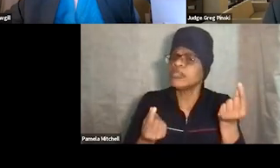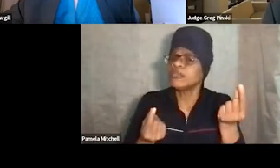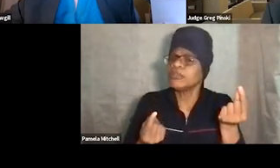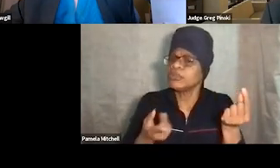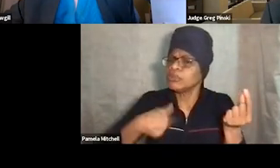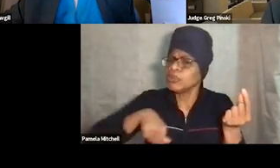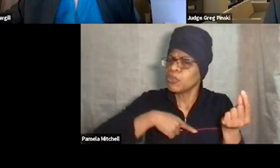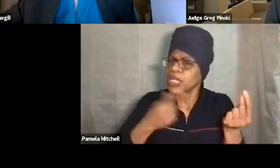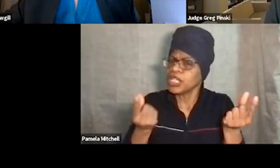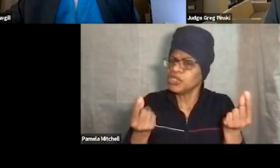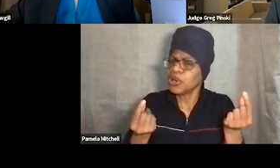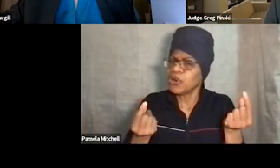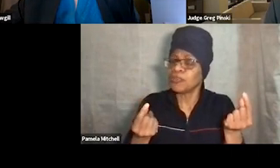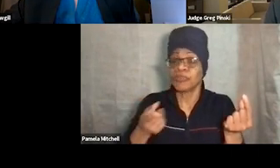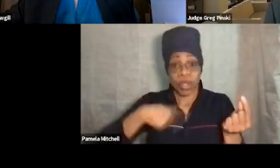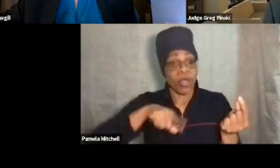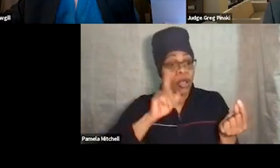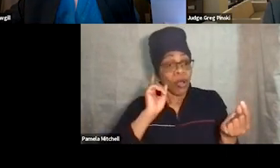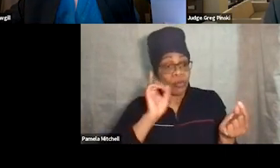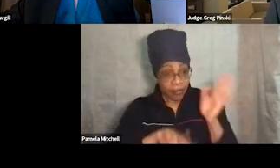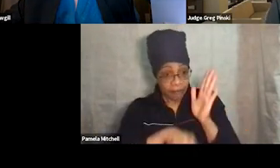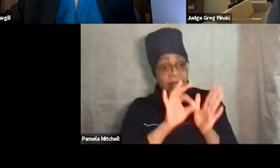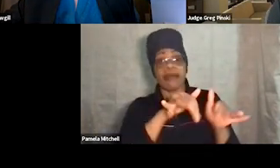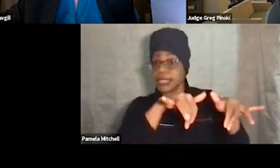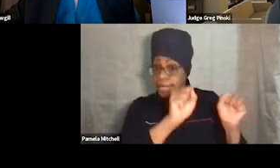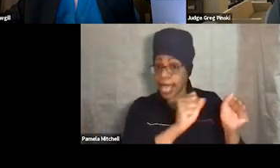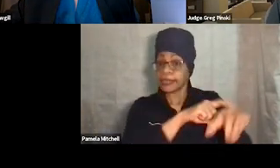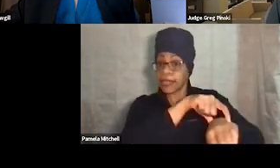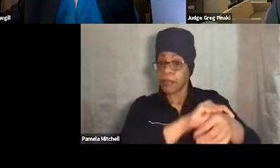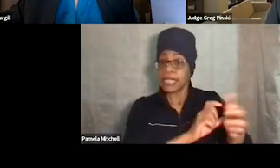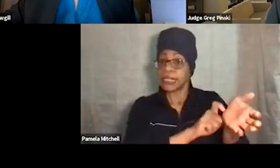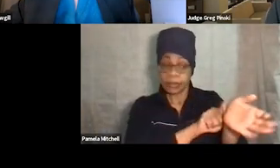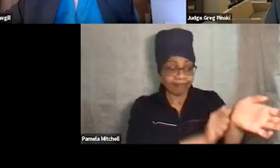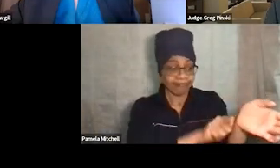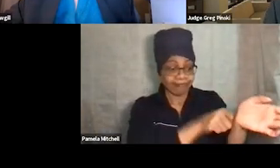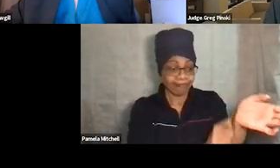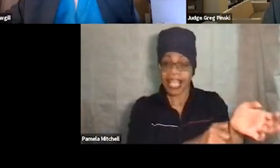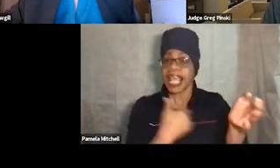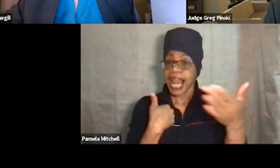you know, I found that she tampered with her bracelet and imposed the jail sanction accordingly.